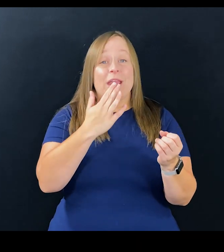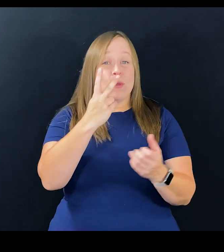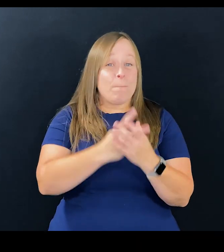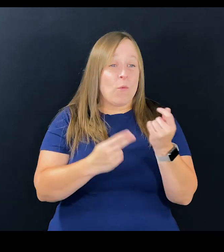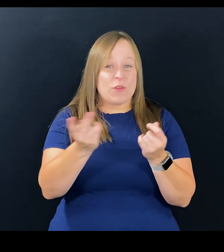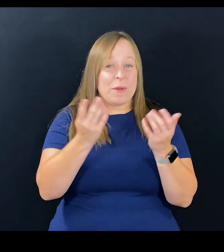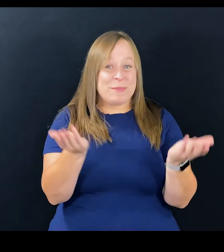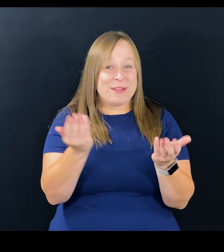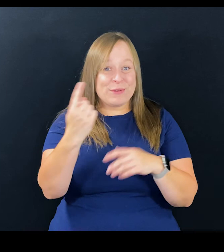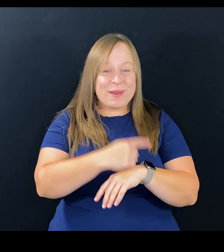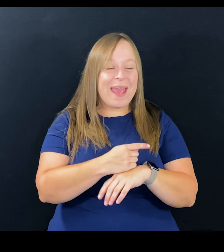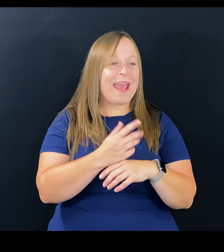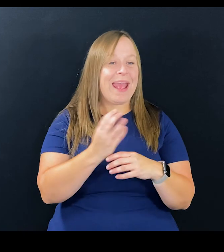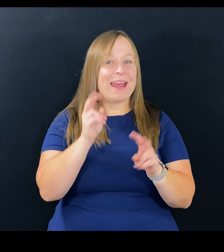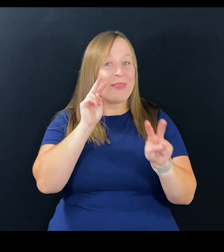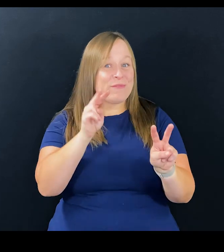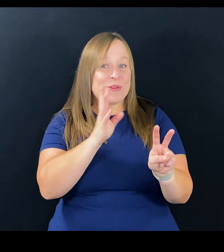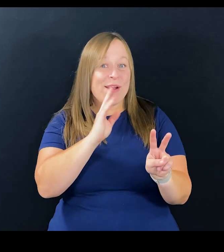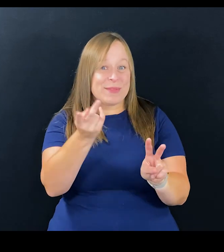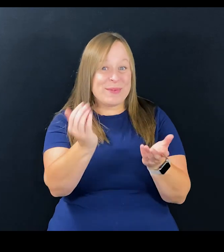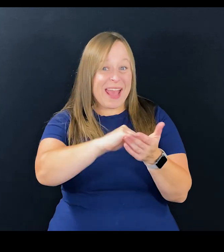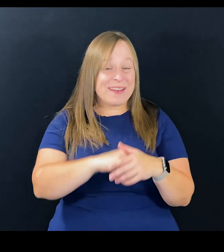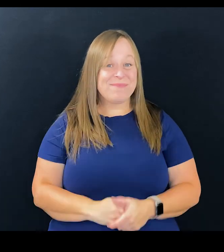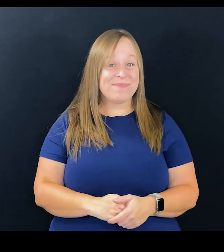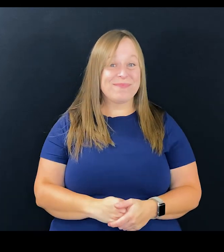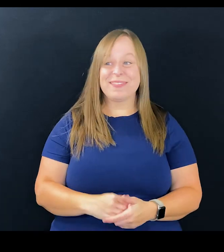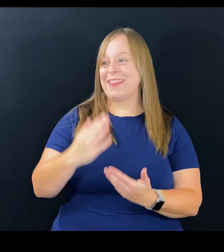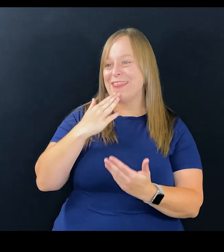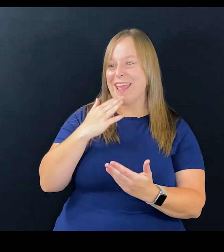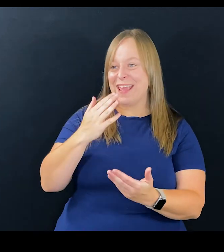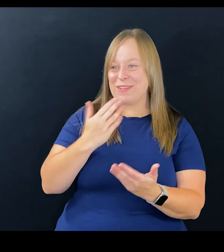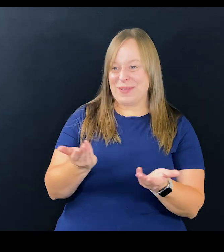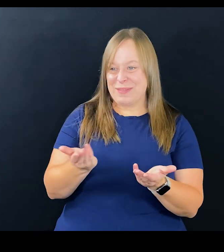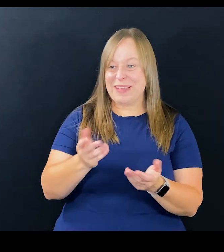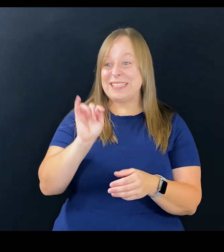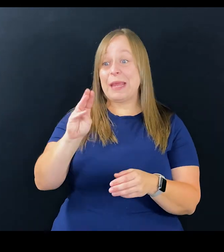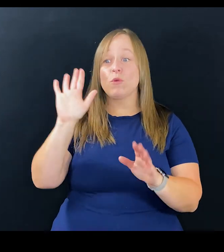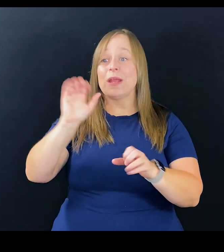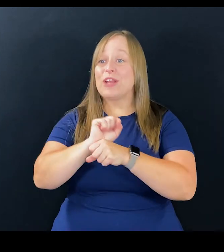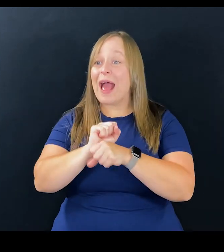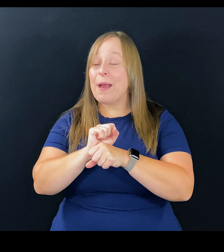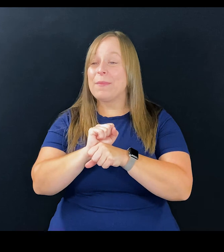So thank you both so much for being here today, and I look forward to talking to you again. Thank you, Katrin, for having me.